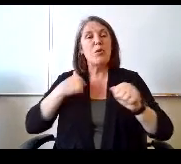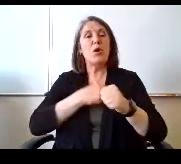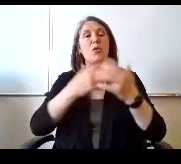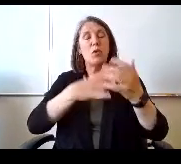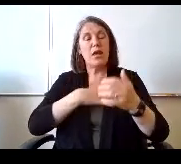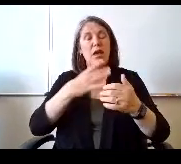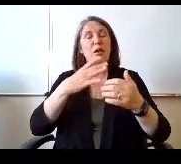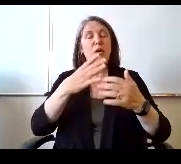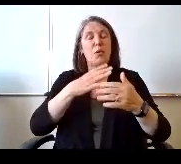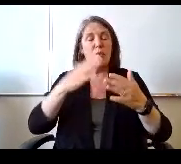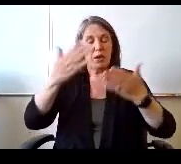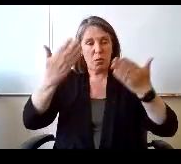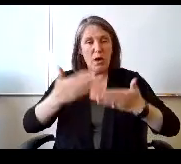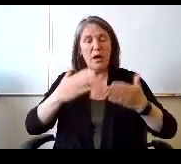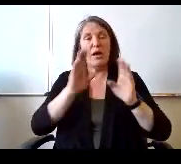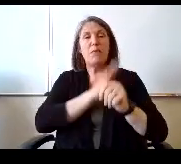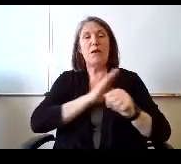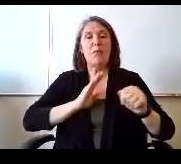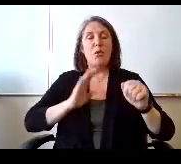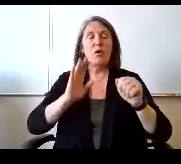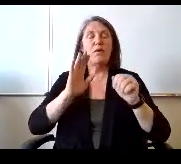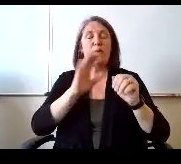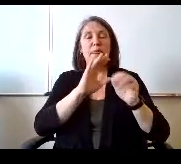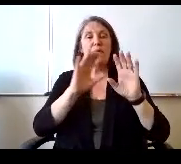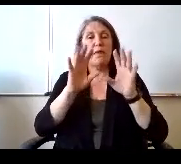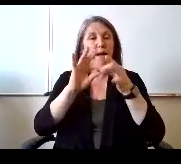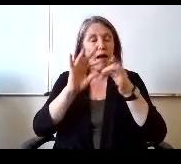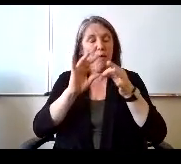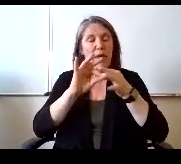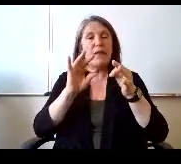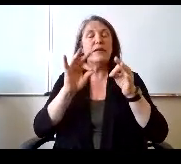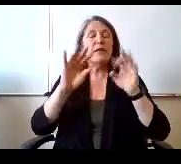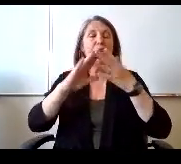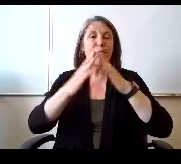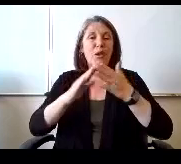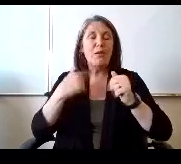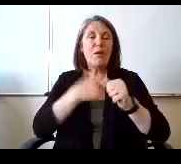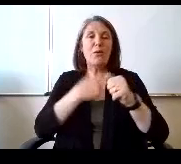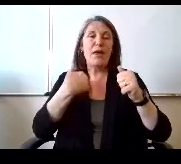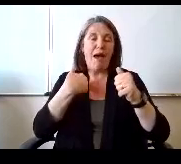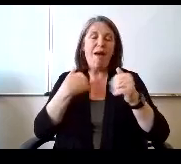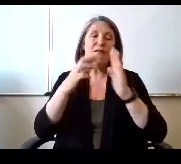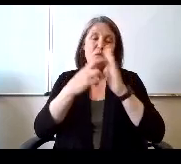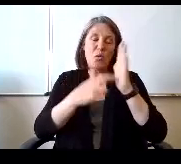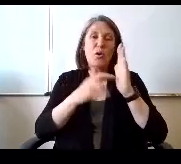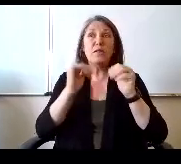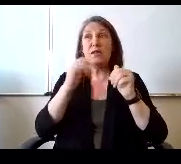of our community members, but to ensure that everyone will have an opportunity to participate, we have ground rules in the interests of